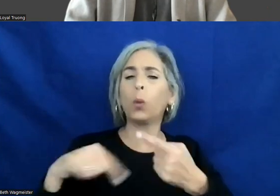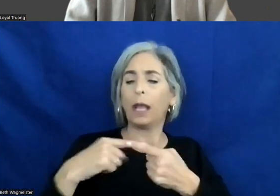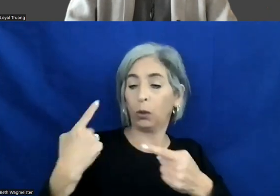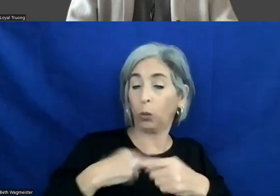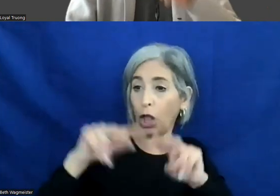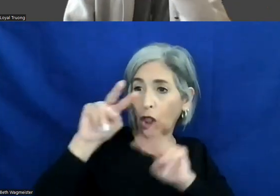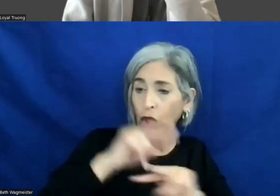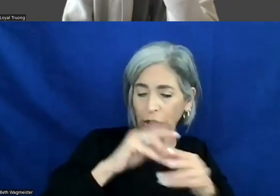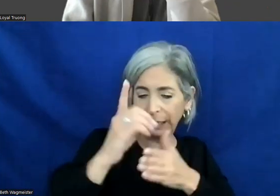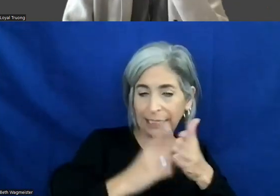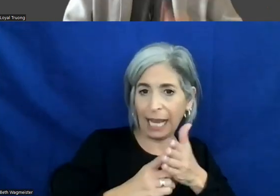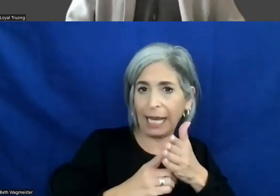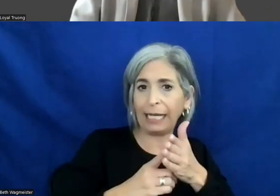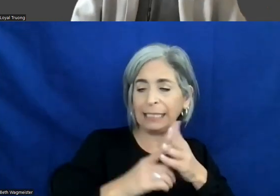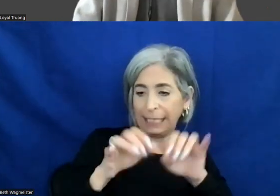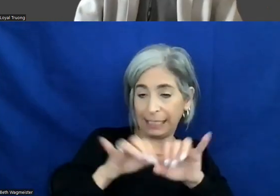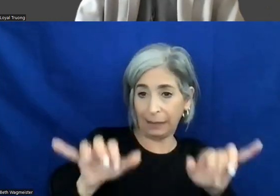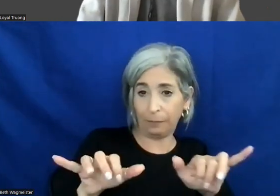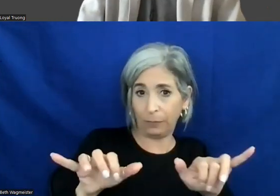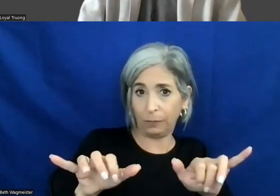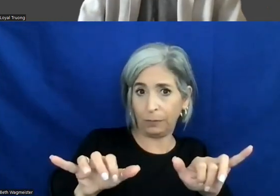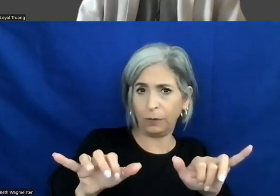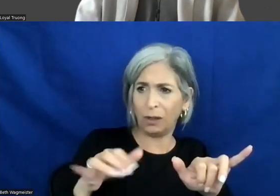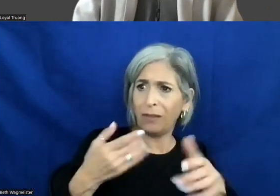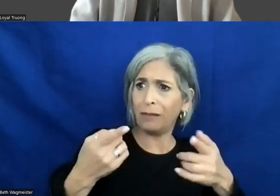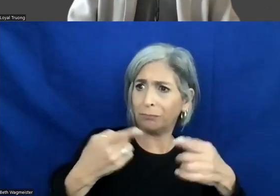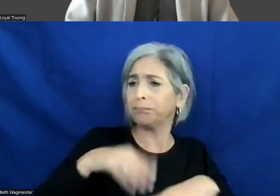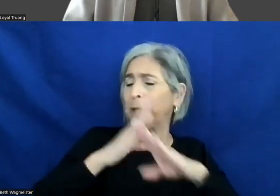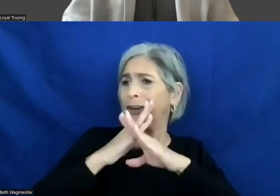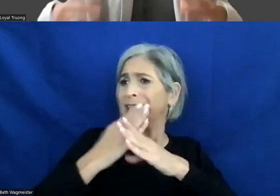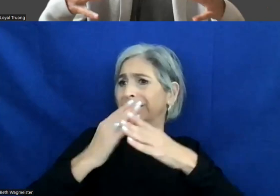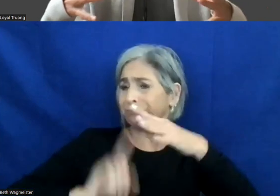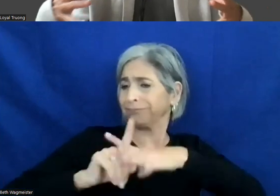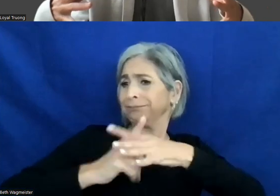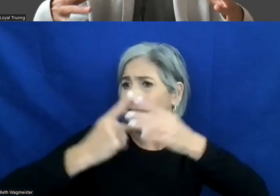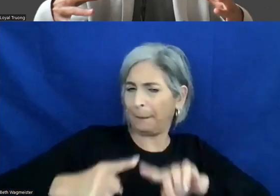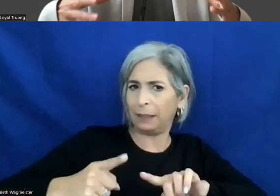into designing, the design systems, we run into those things. This may be an answer that's not